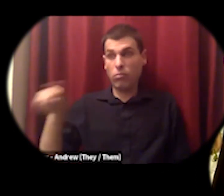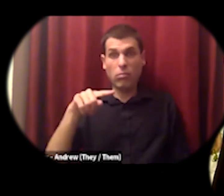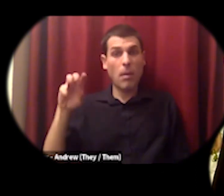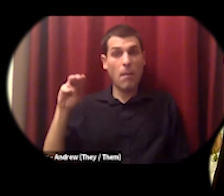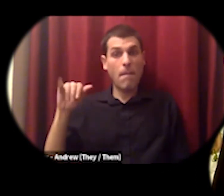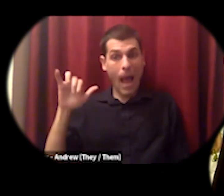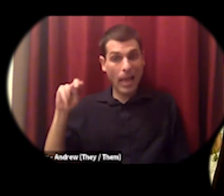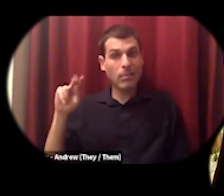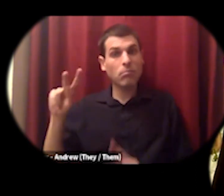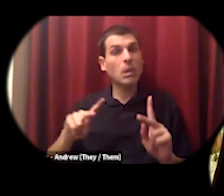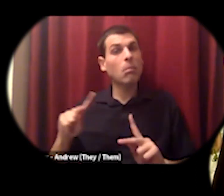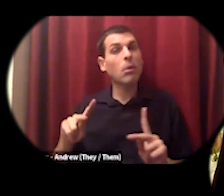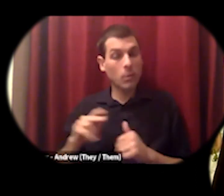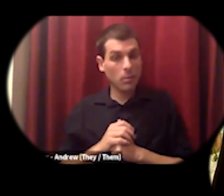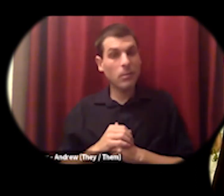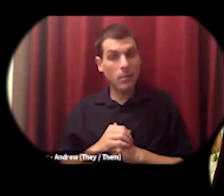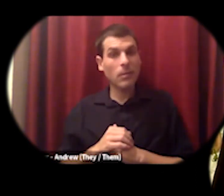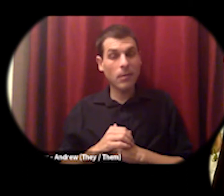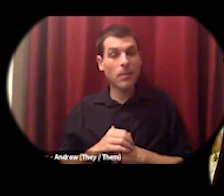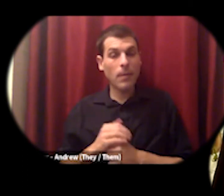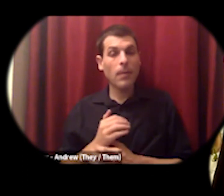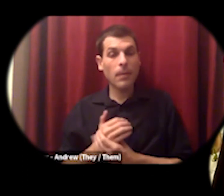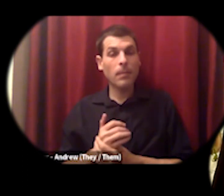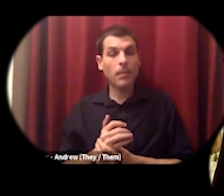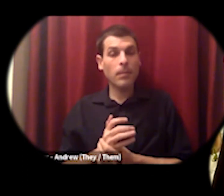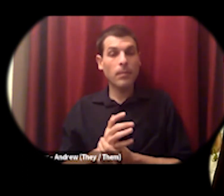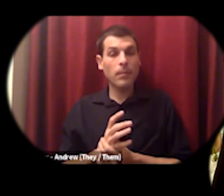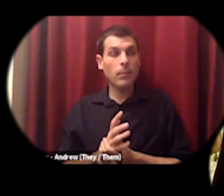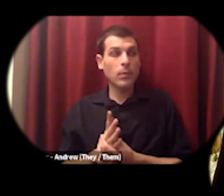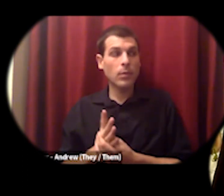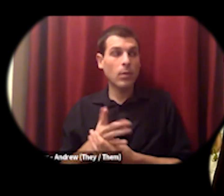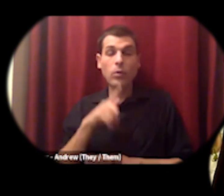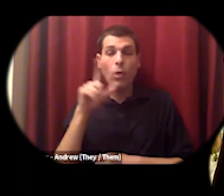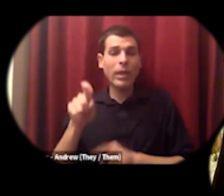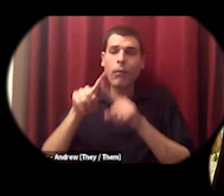and so the ways that they're practicing cooperative economics and and governance right